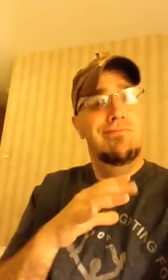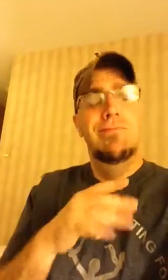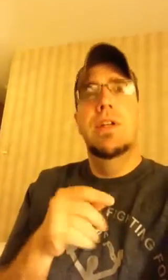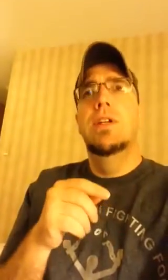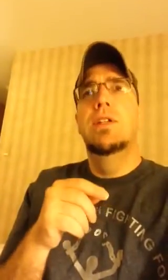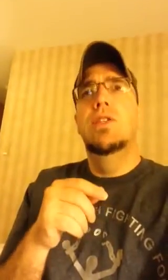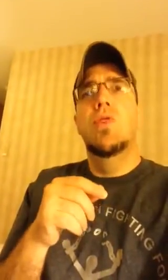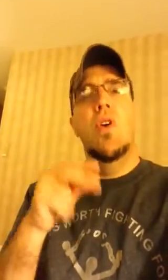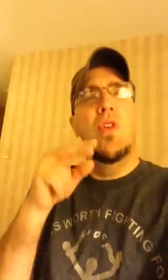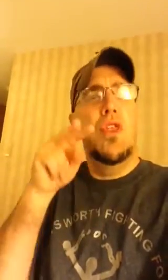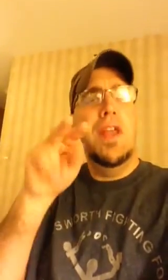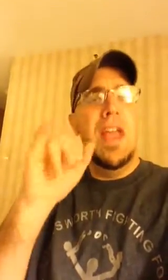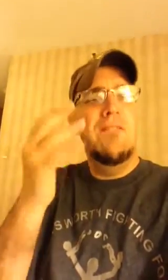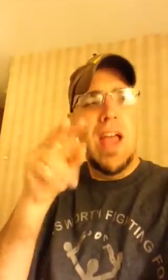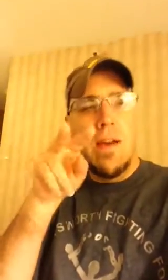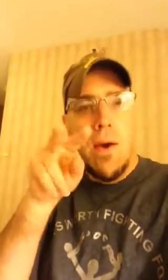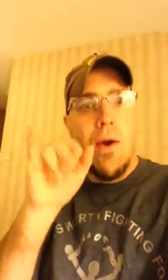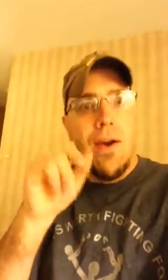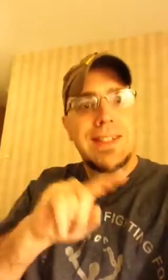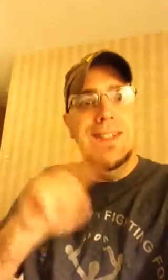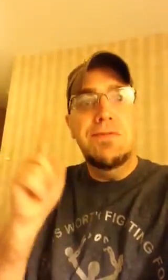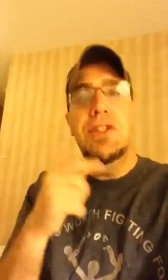I would suggest you to look closely at that flag since it is different.